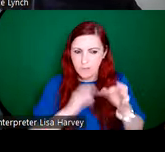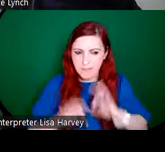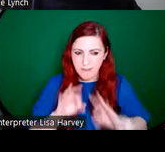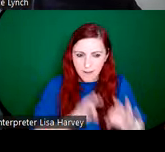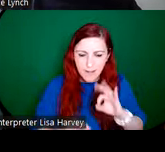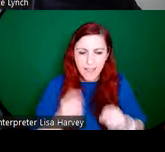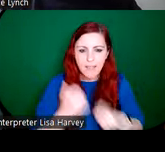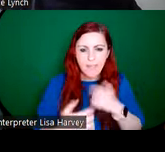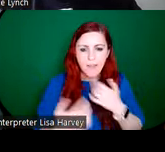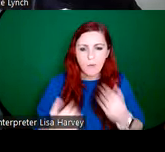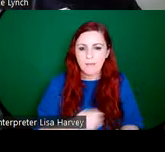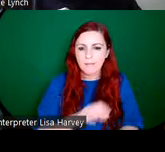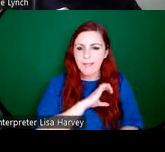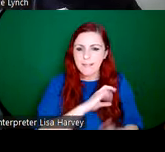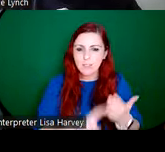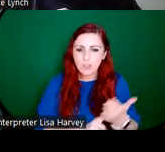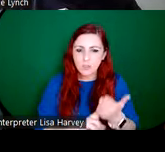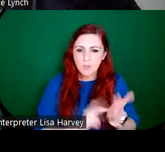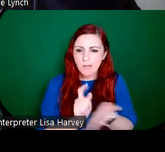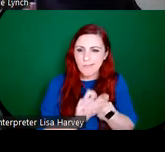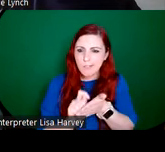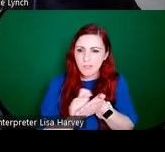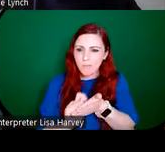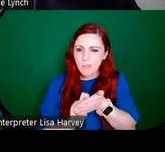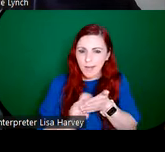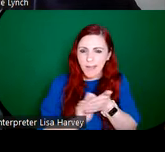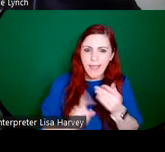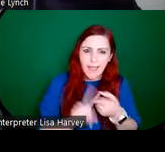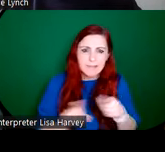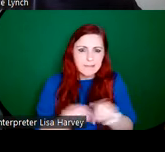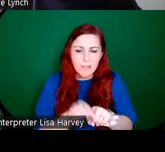treatment of the inscriptions for the Three Saints. And you'll also notice the